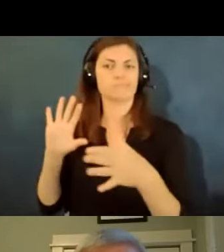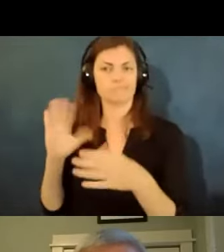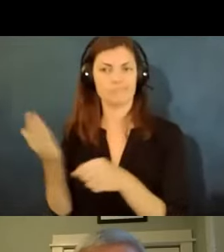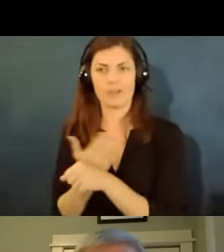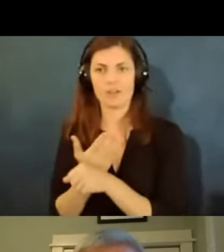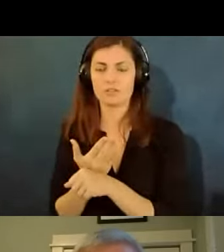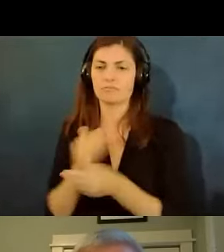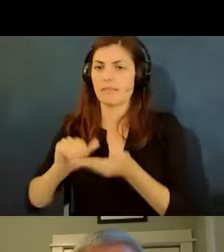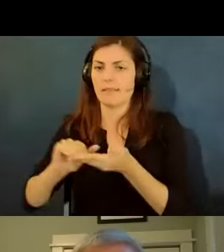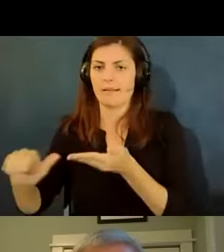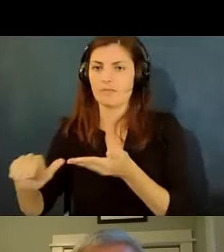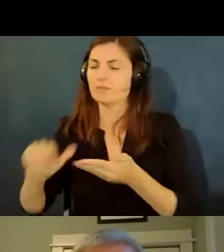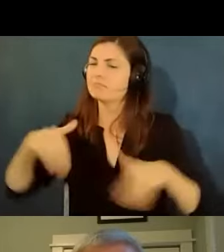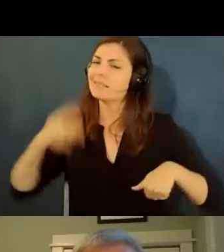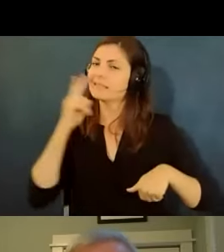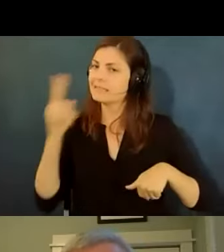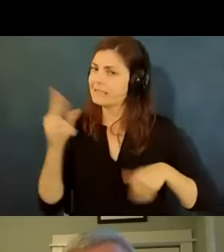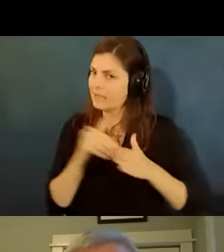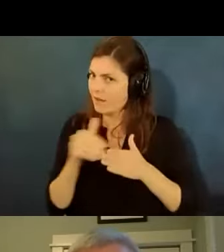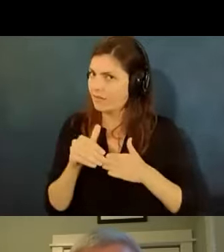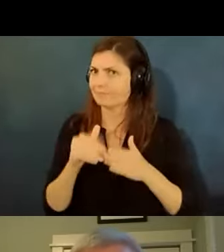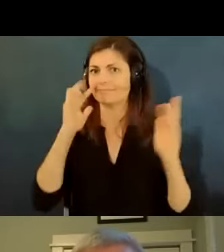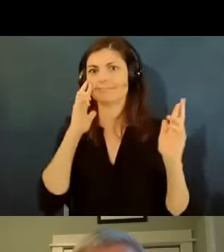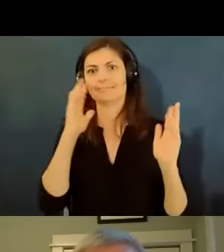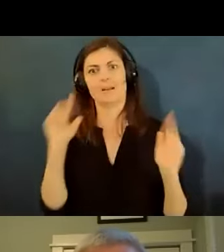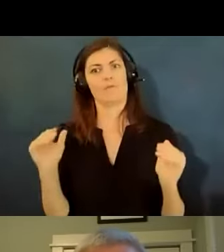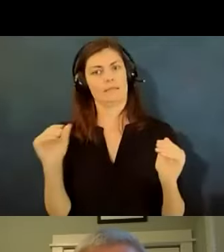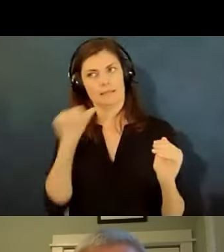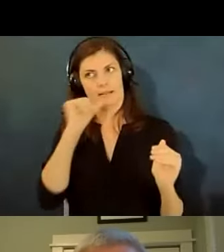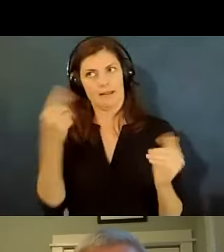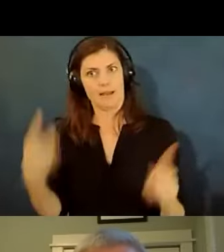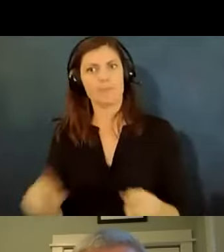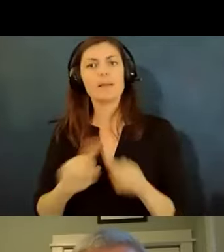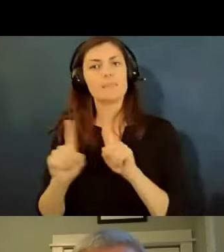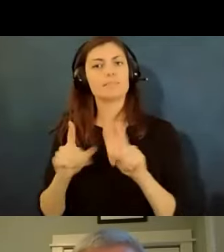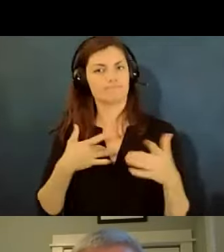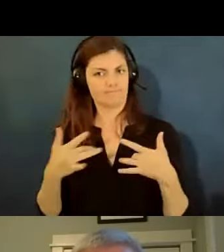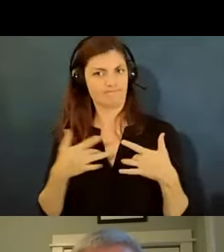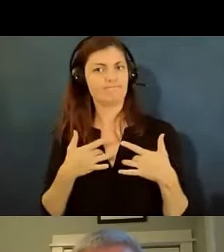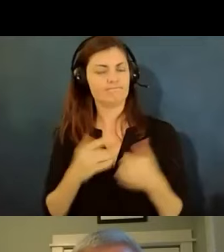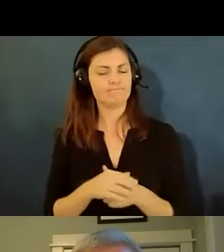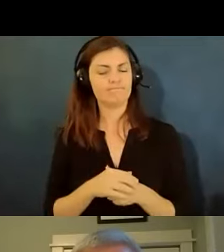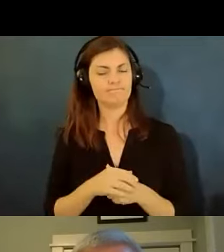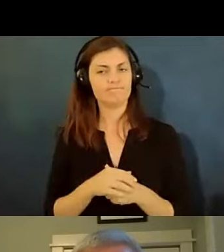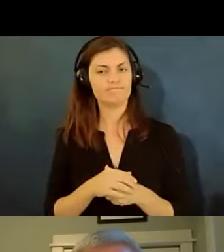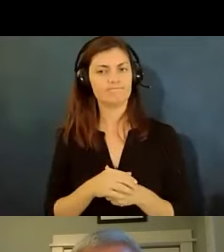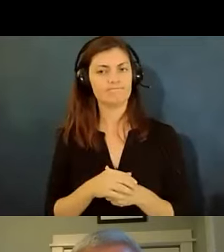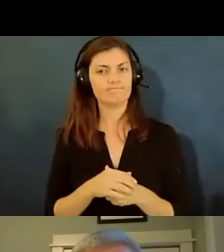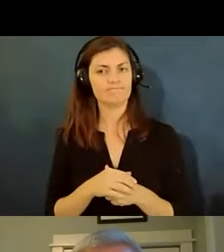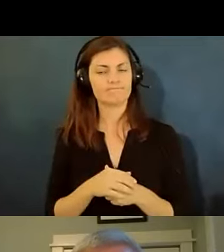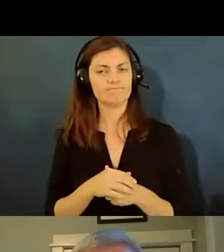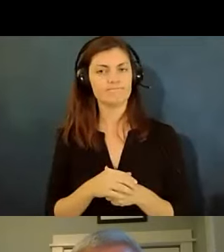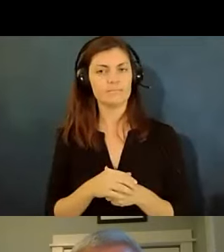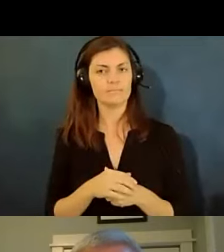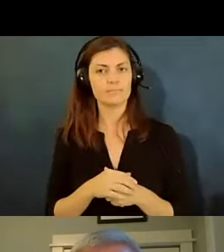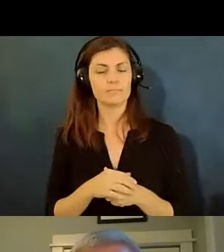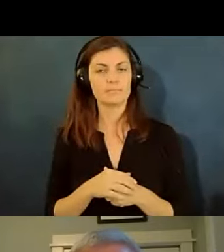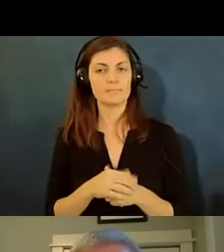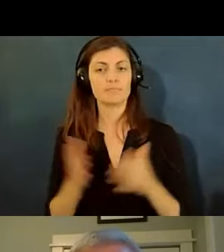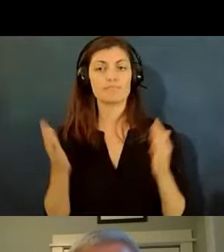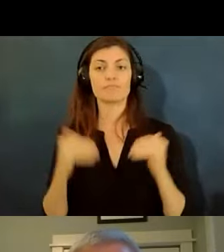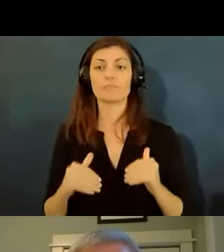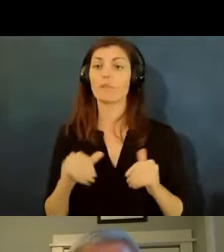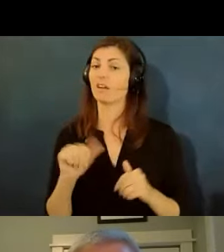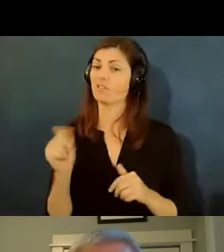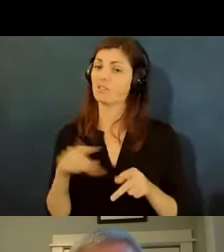seen too much of that yet so hopefully we won't um so um and then the other kind of case that